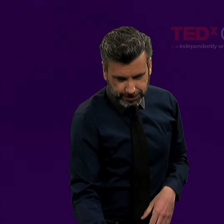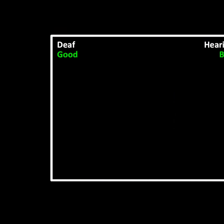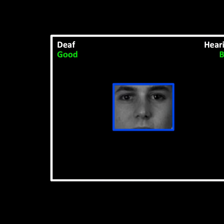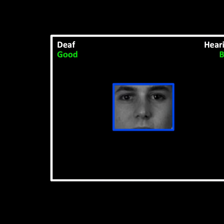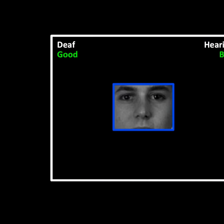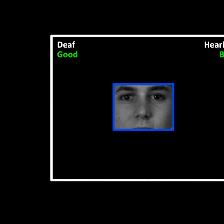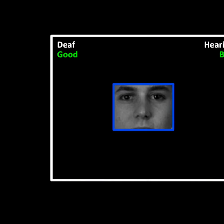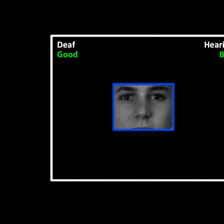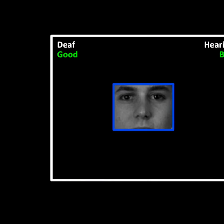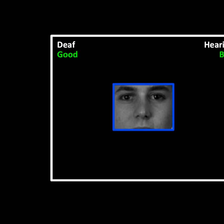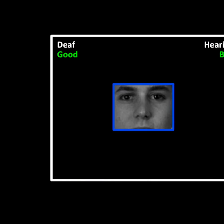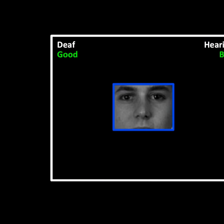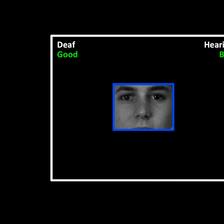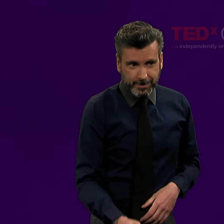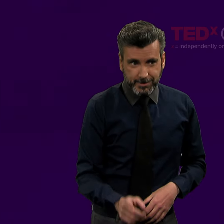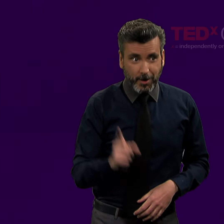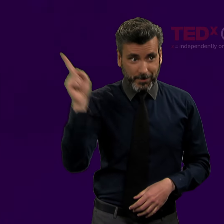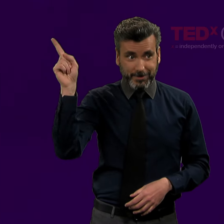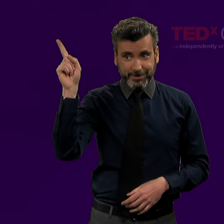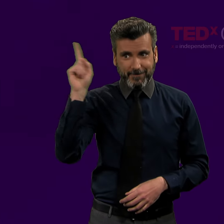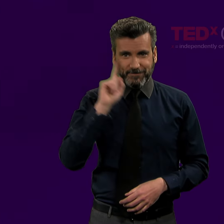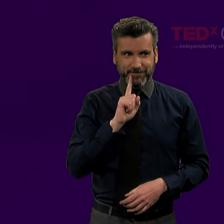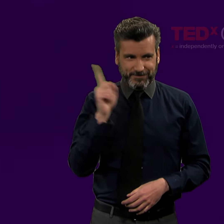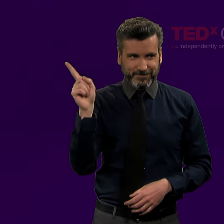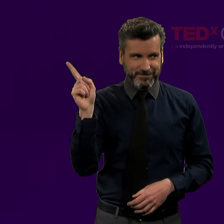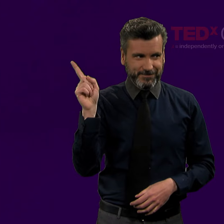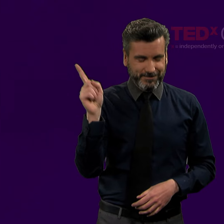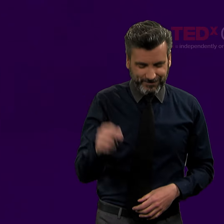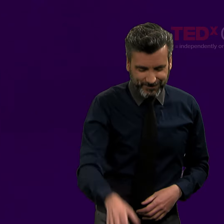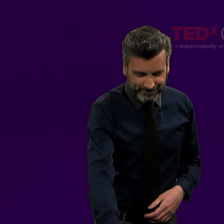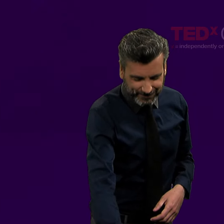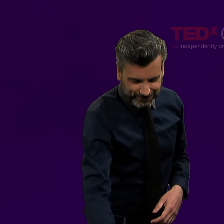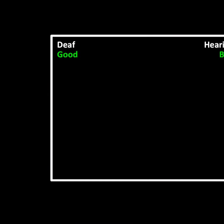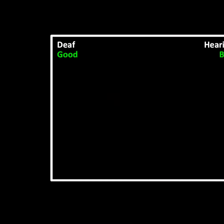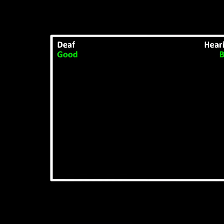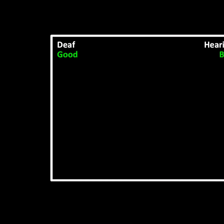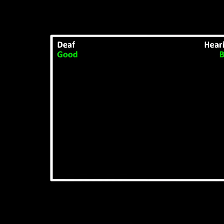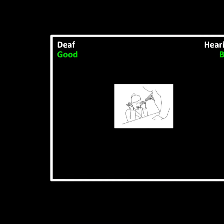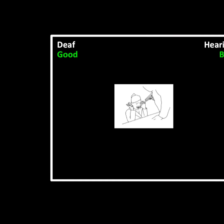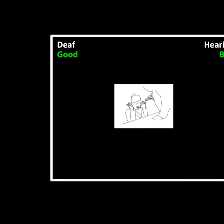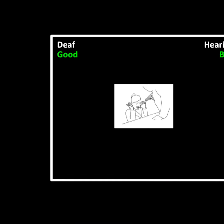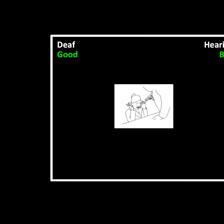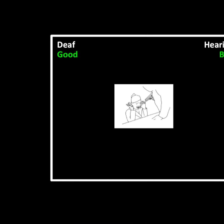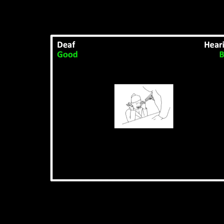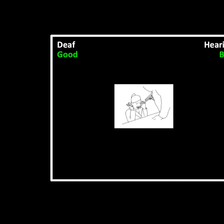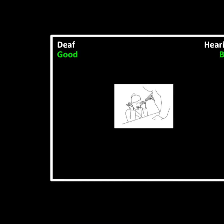[(left) Deaf, Good, (right) Hearing, Bad (blue-framed picture)] Right. That one's deaf. Well done. [(punching)]